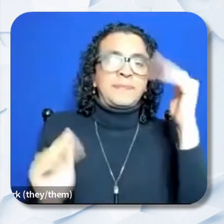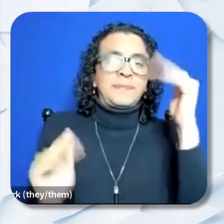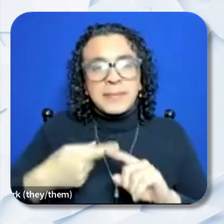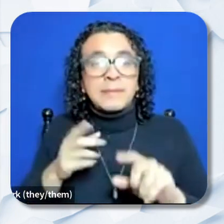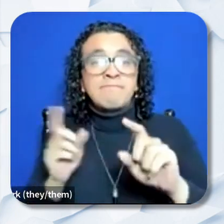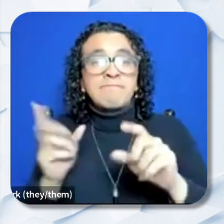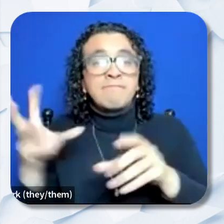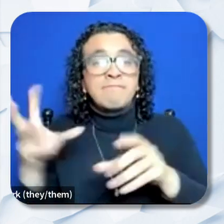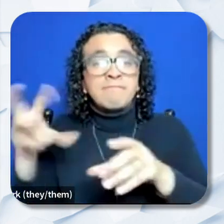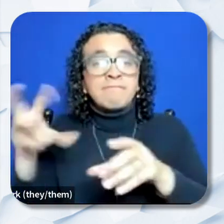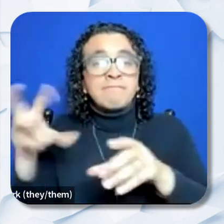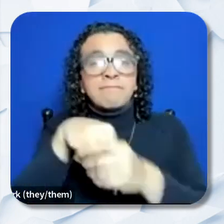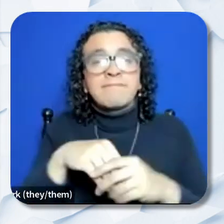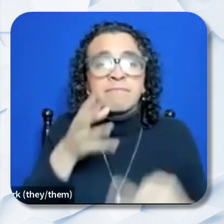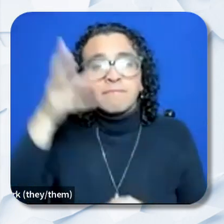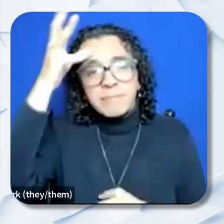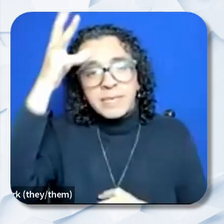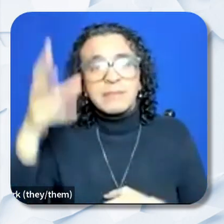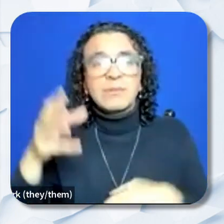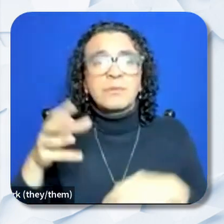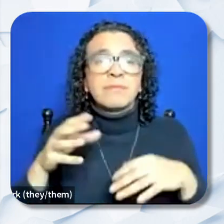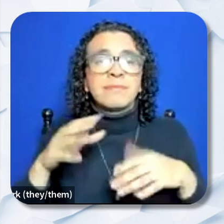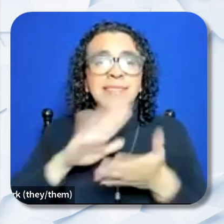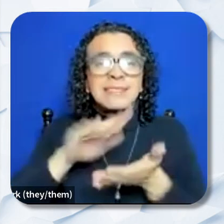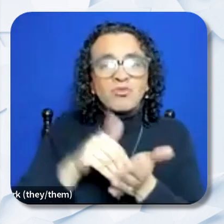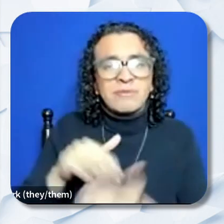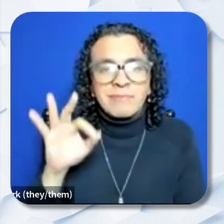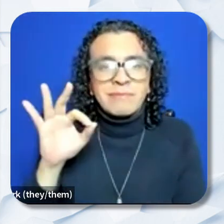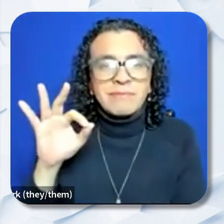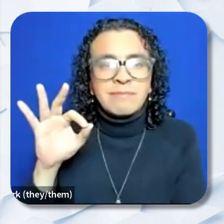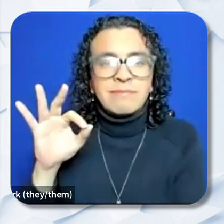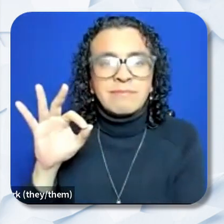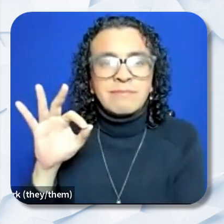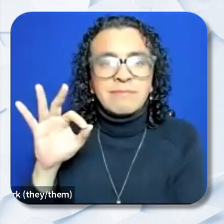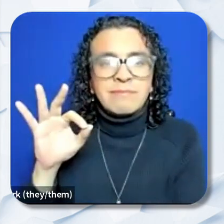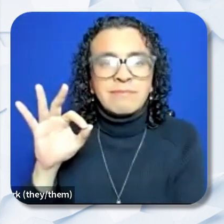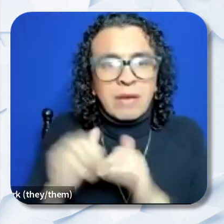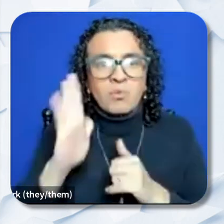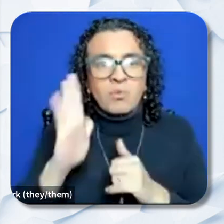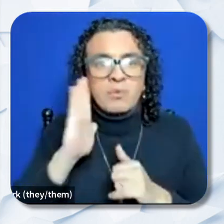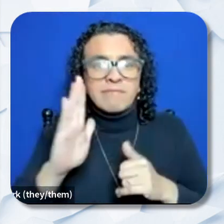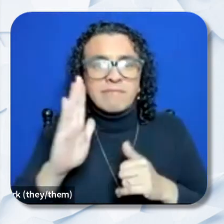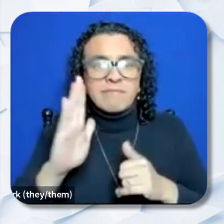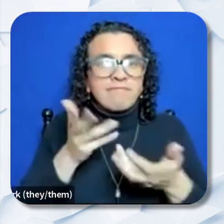the family parent organization. How is their compensation to be delivered? Only the ADR lead